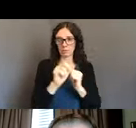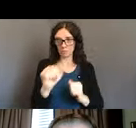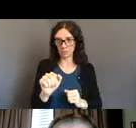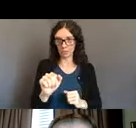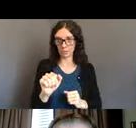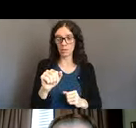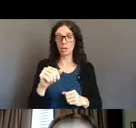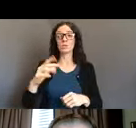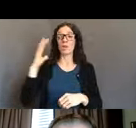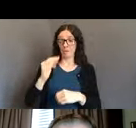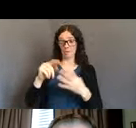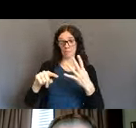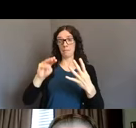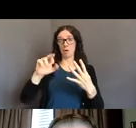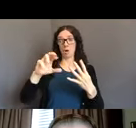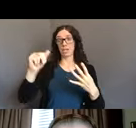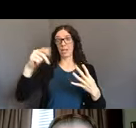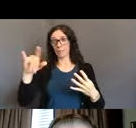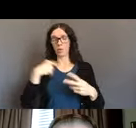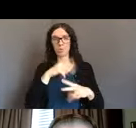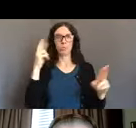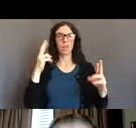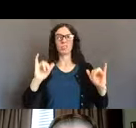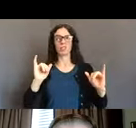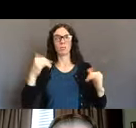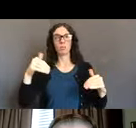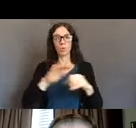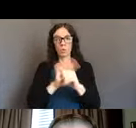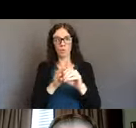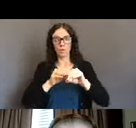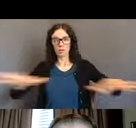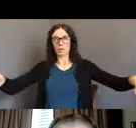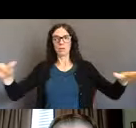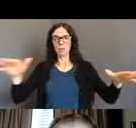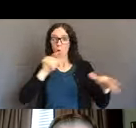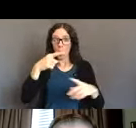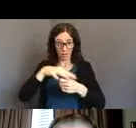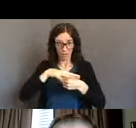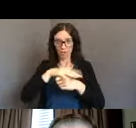our board directed, the agency, and our advocates, including myself,